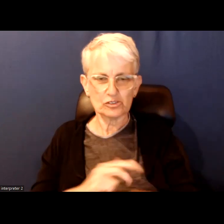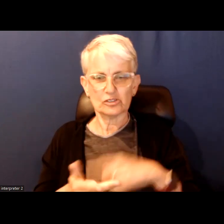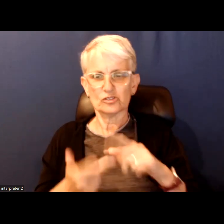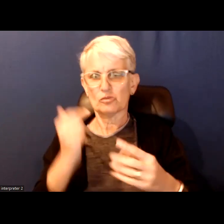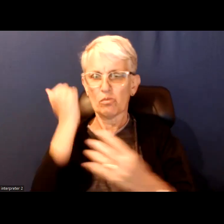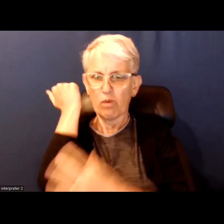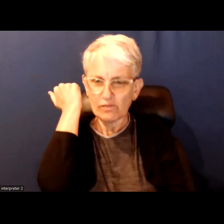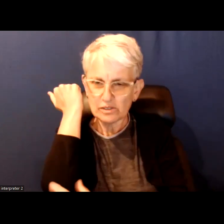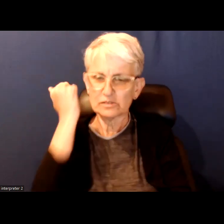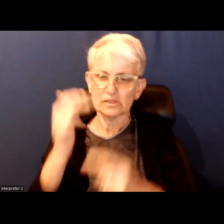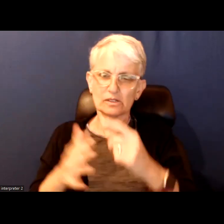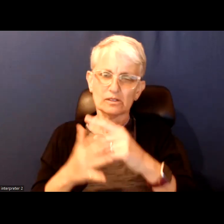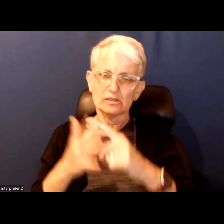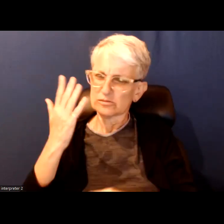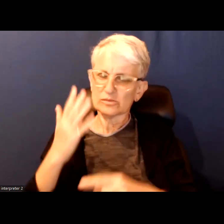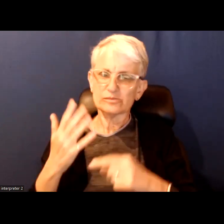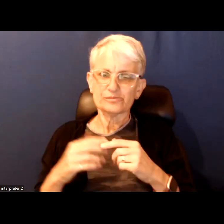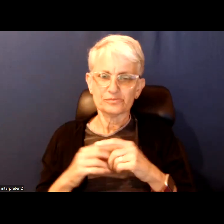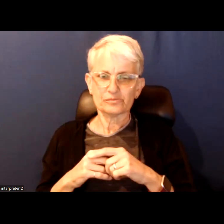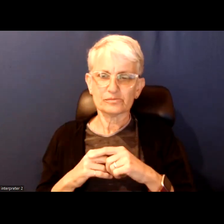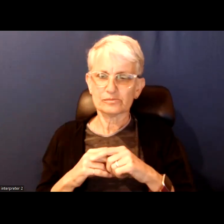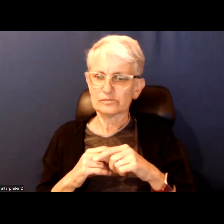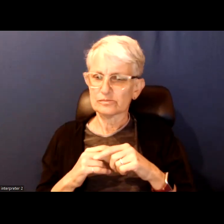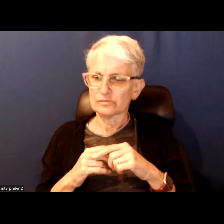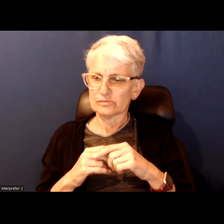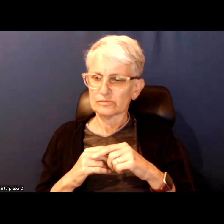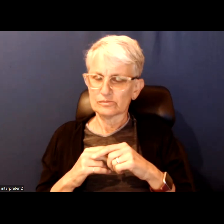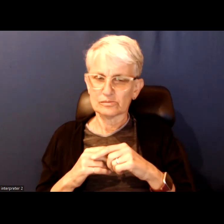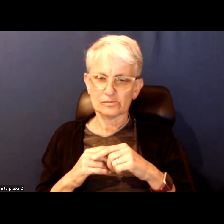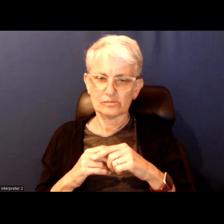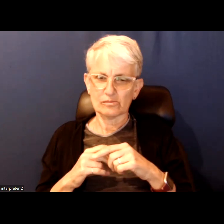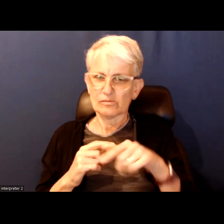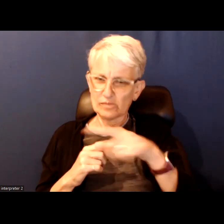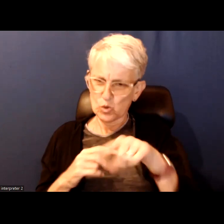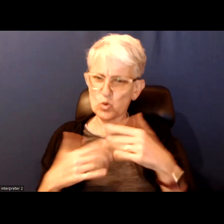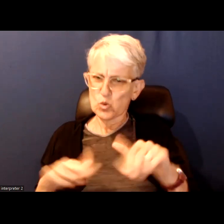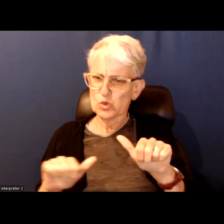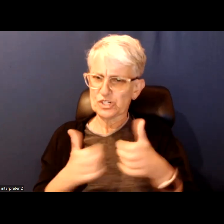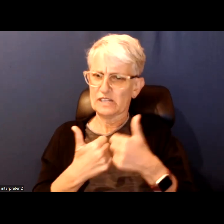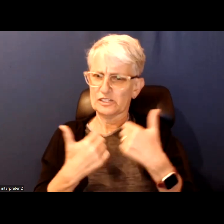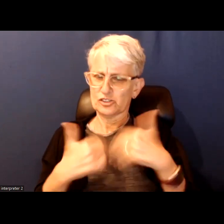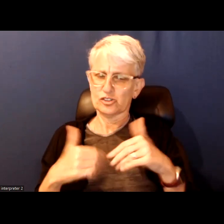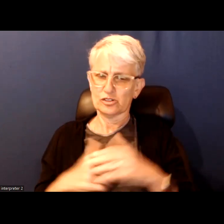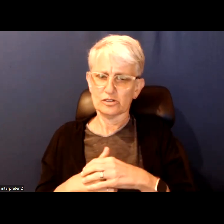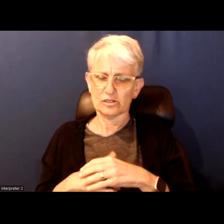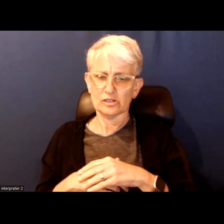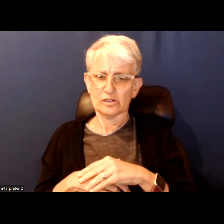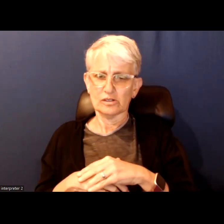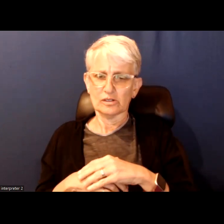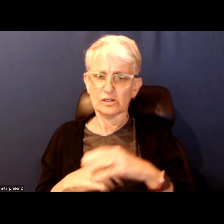All of these things, all of these are challenges that need to be met in the context of overly